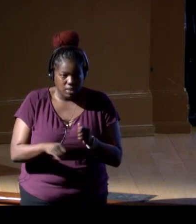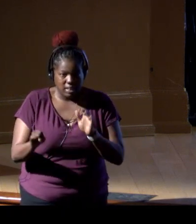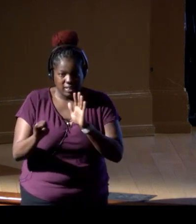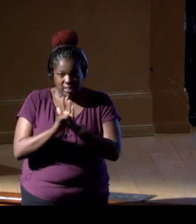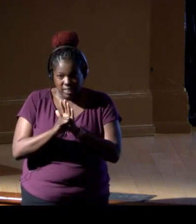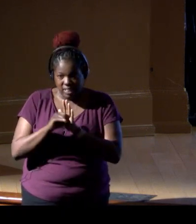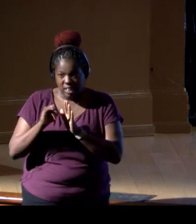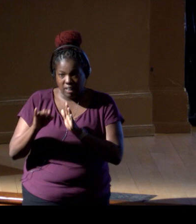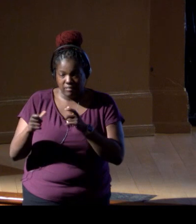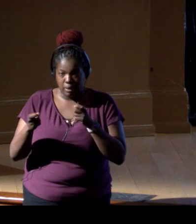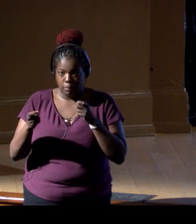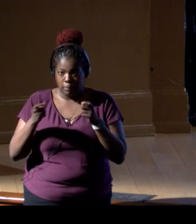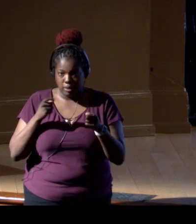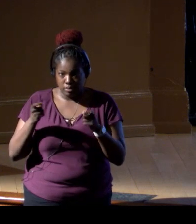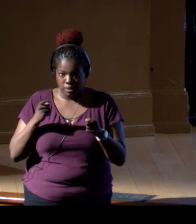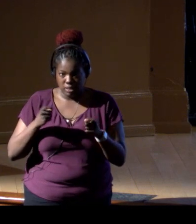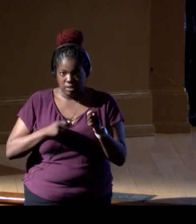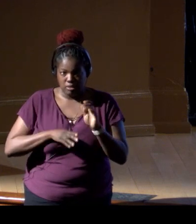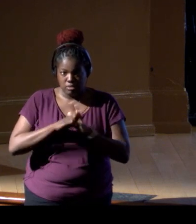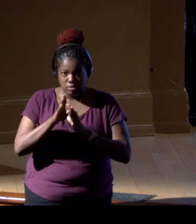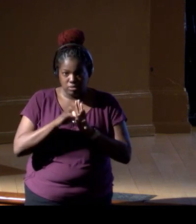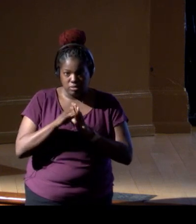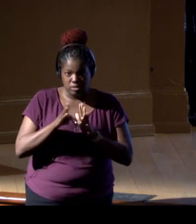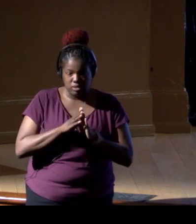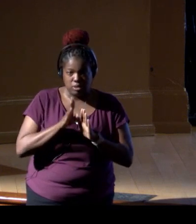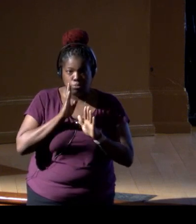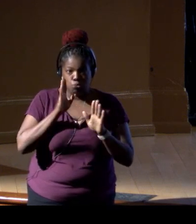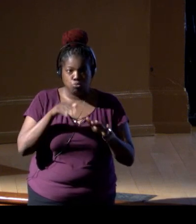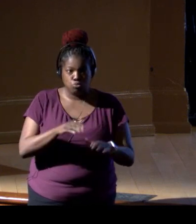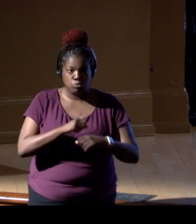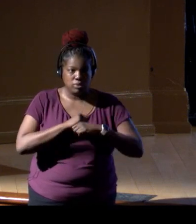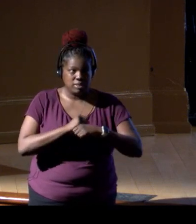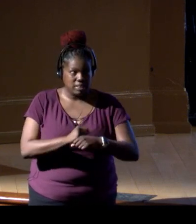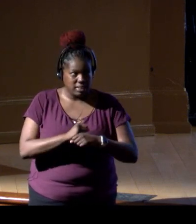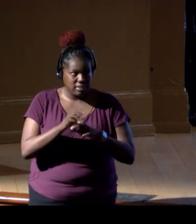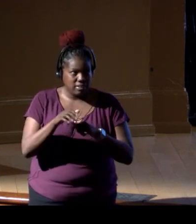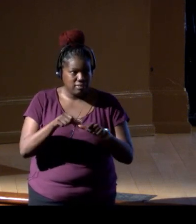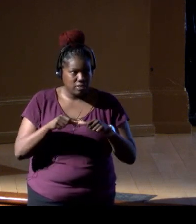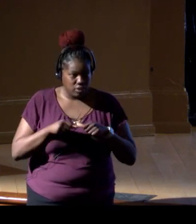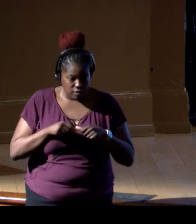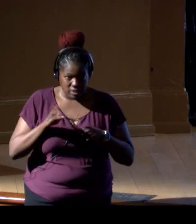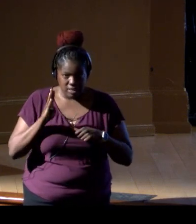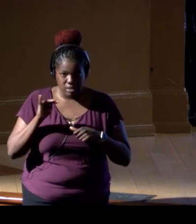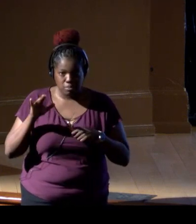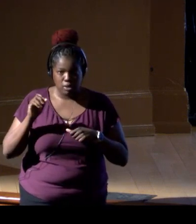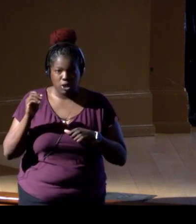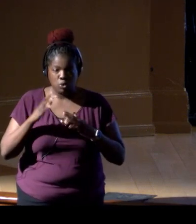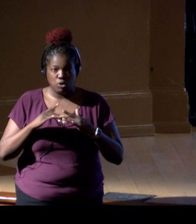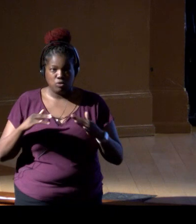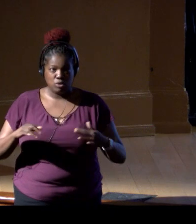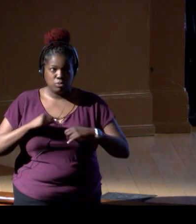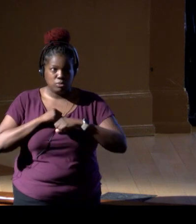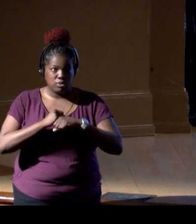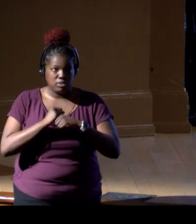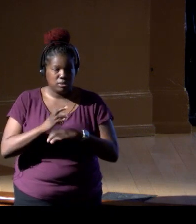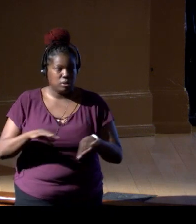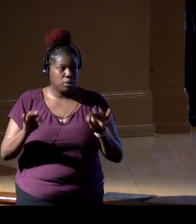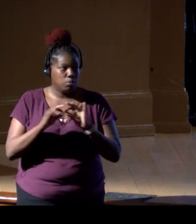of a management of growing marine protected areas for biodiversity protection and as key tools towards implementing